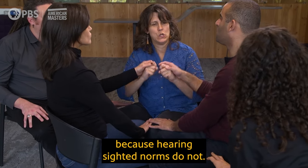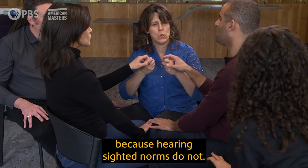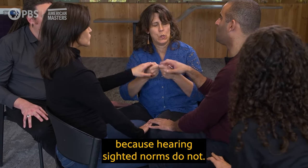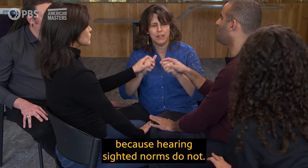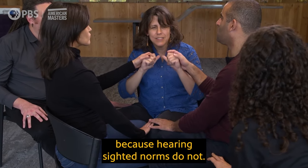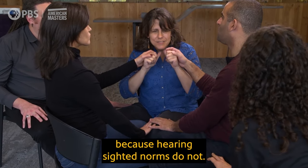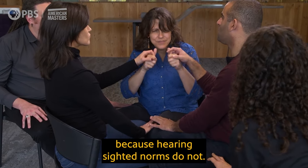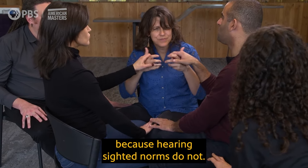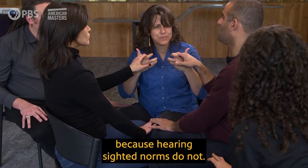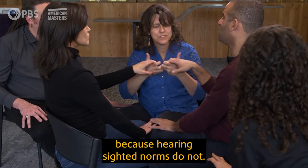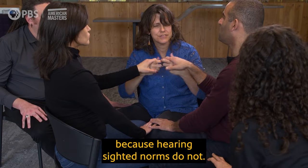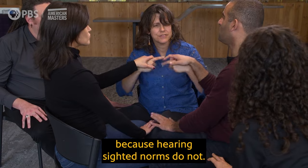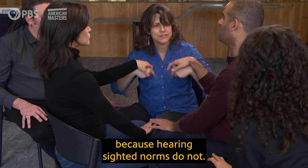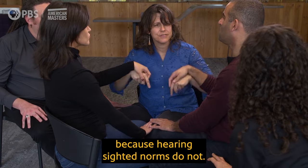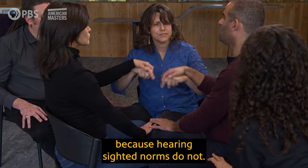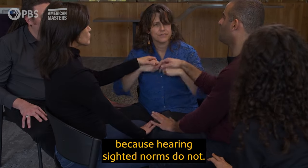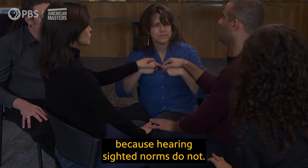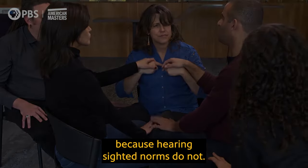because hearing sighted norms do not.